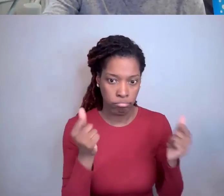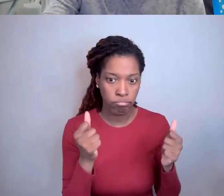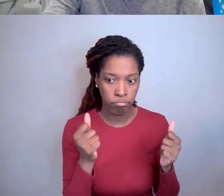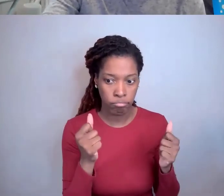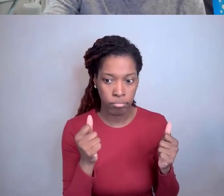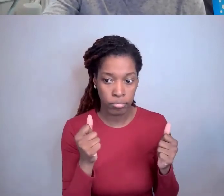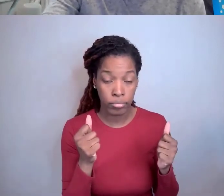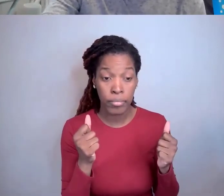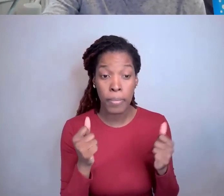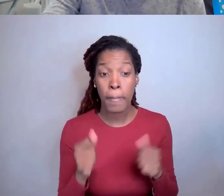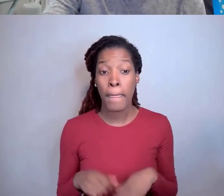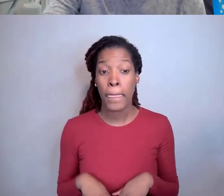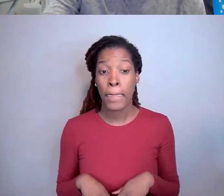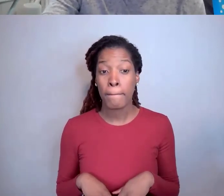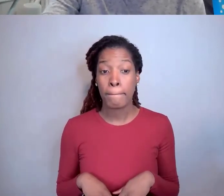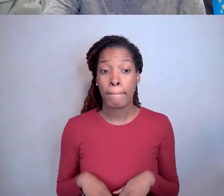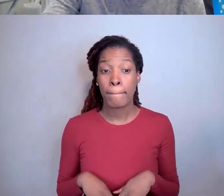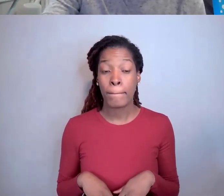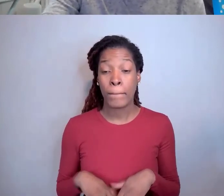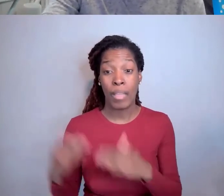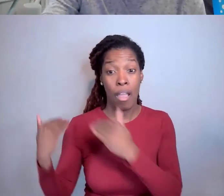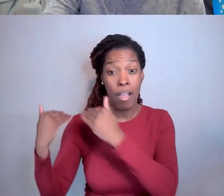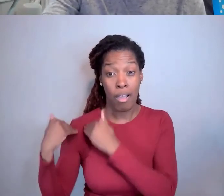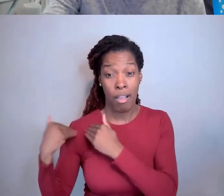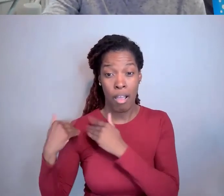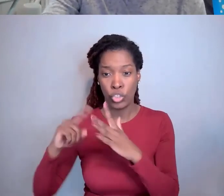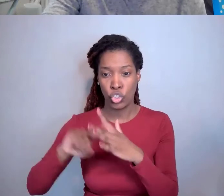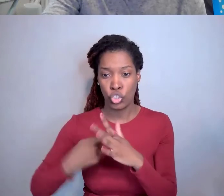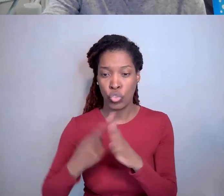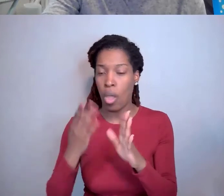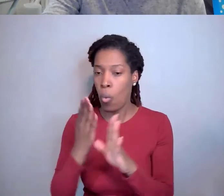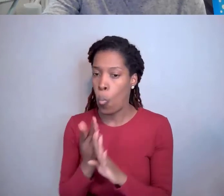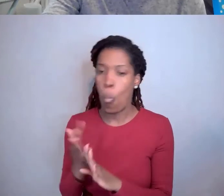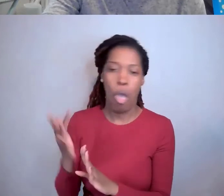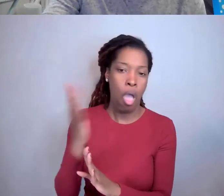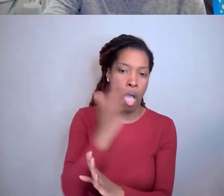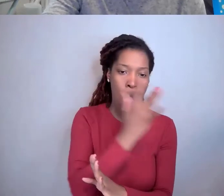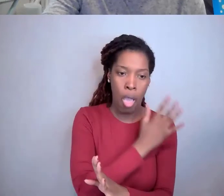obligations start way, way before a patent is issued.